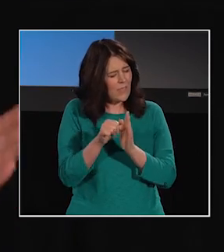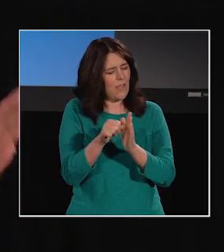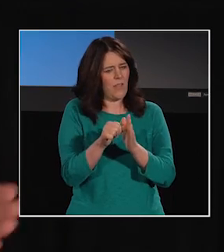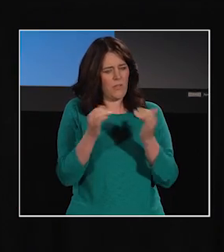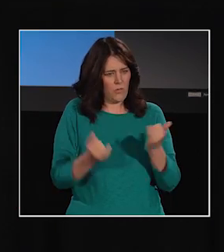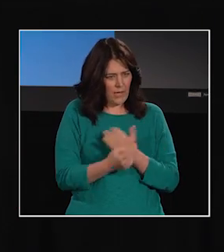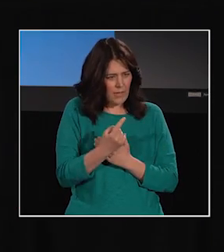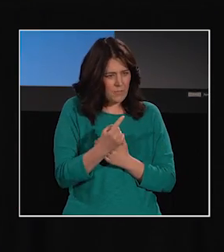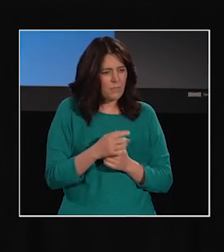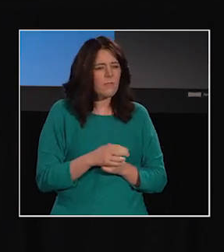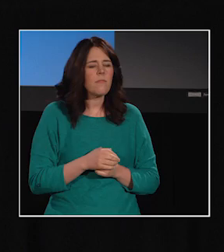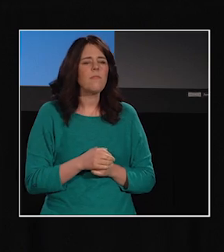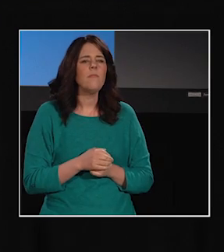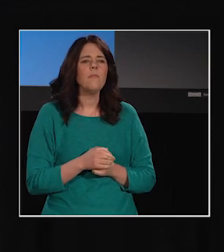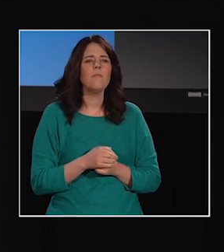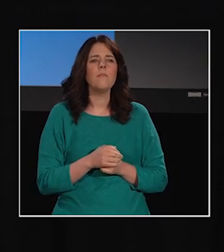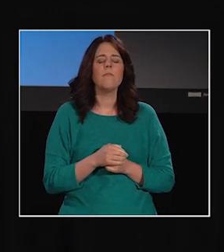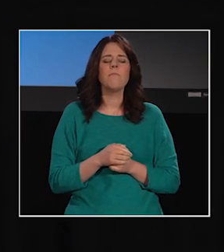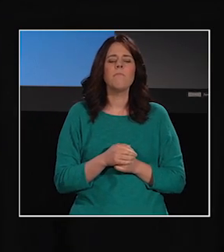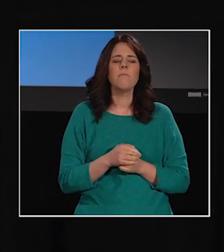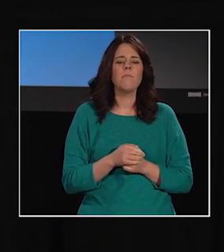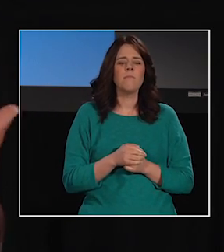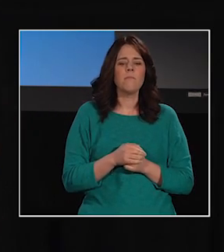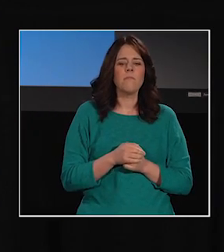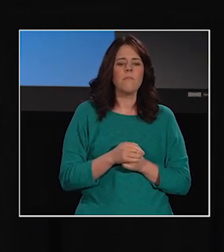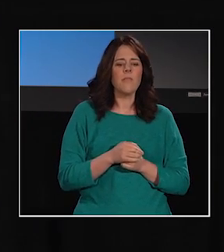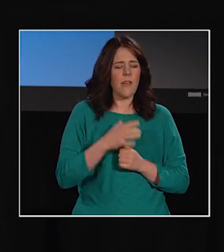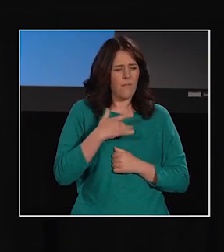is that the solution around why this is such an injustice